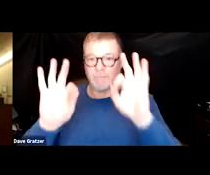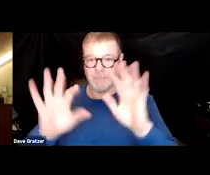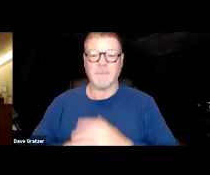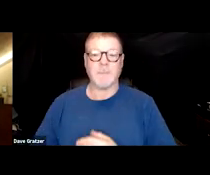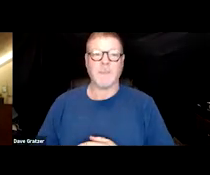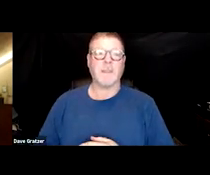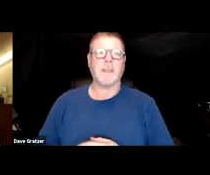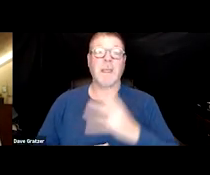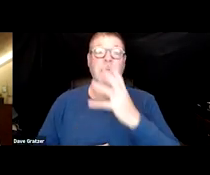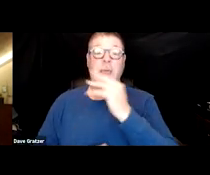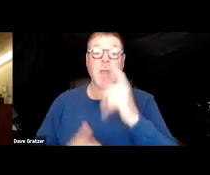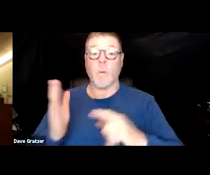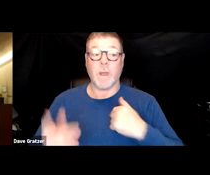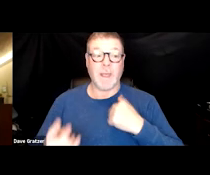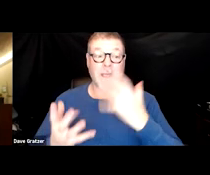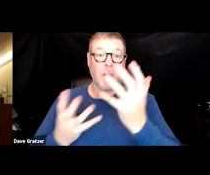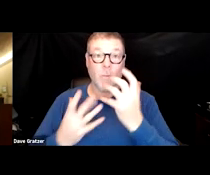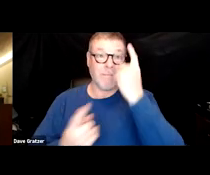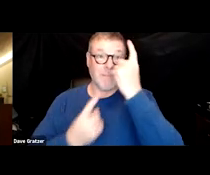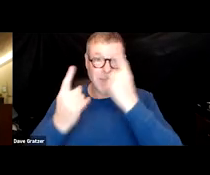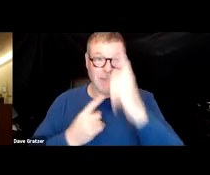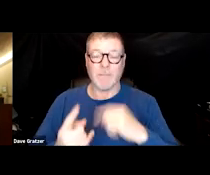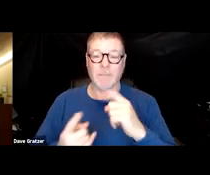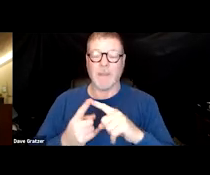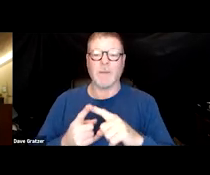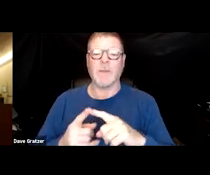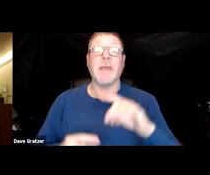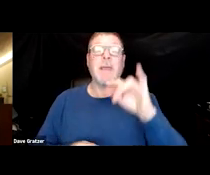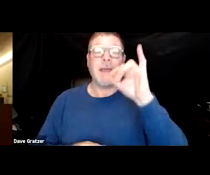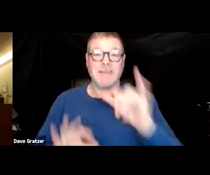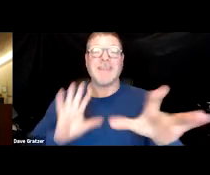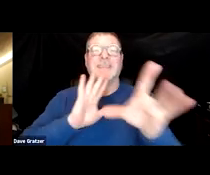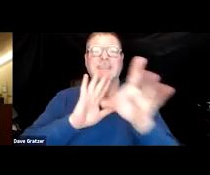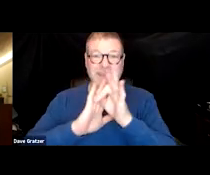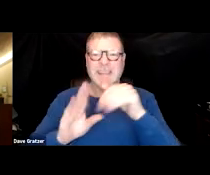And the thing I wanted to think about, the spike proteins will bind to receptors in the tissues